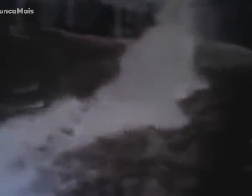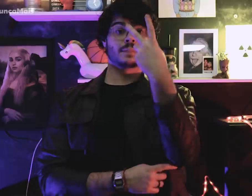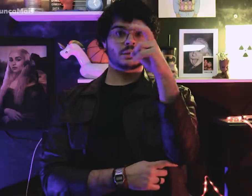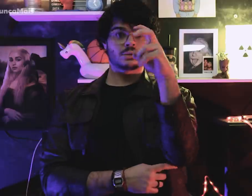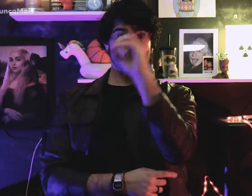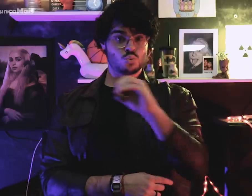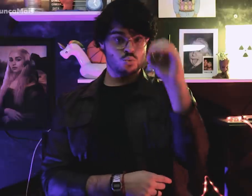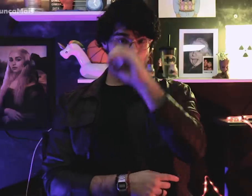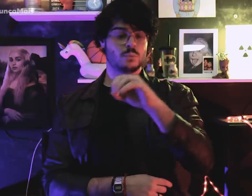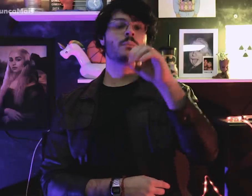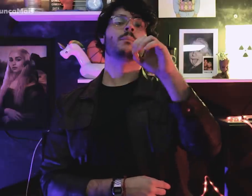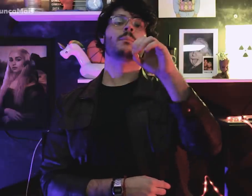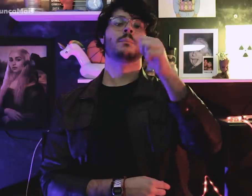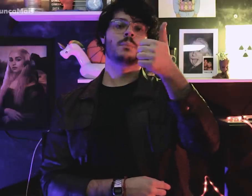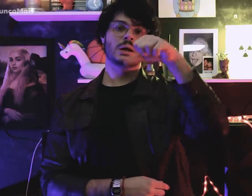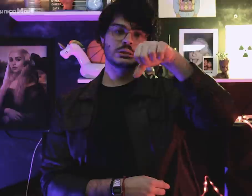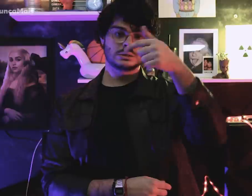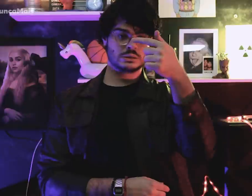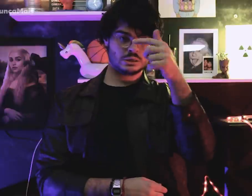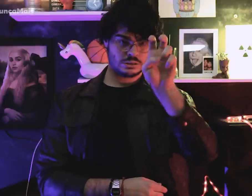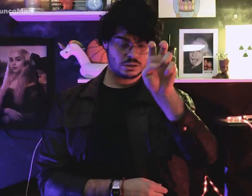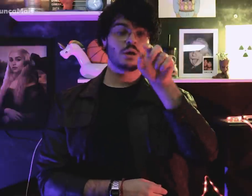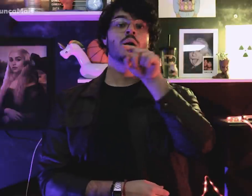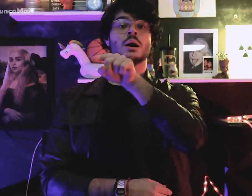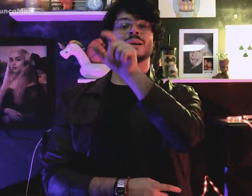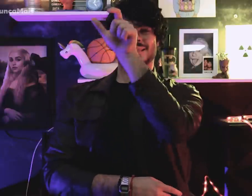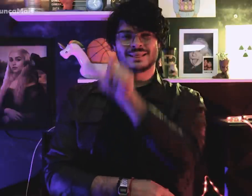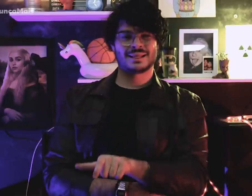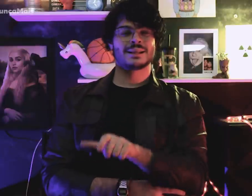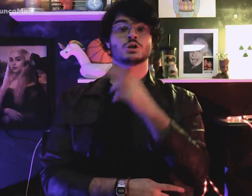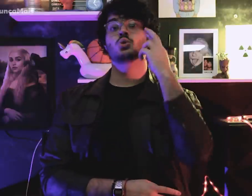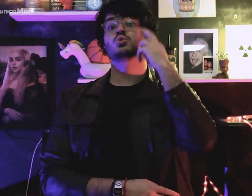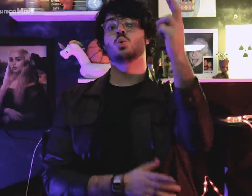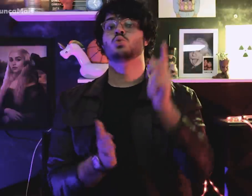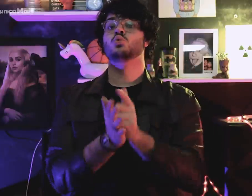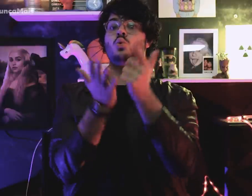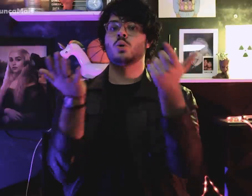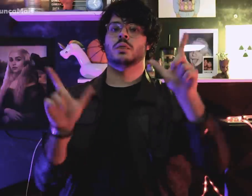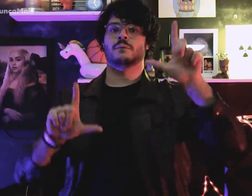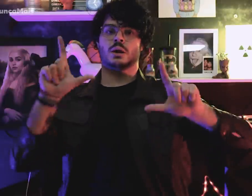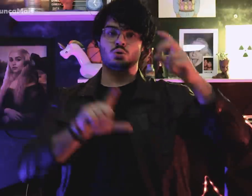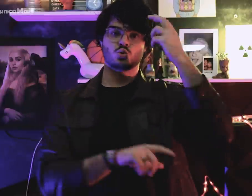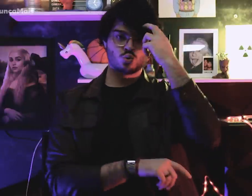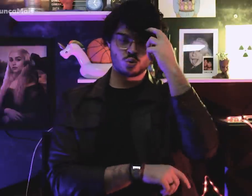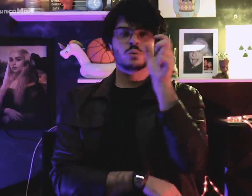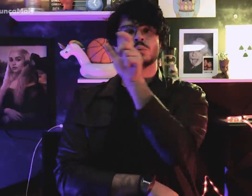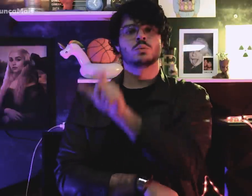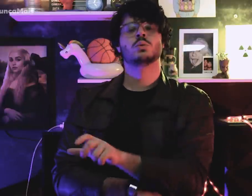Em 25 de outubro de 1975, o diretor de jornalismo da TV Cultura,